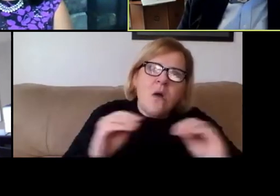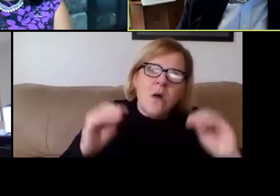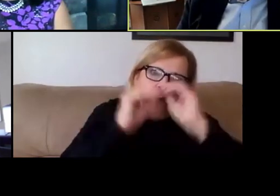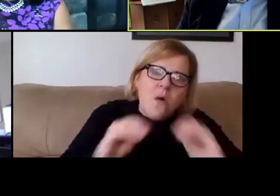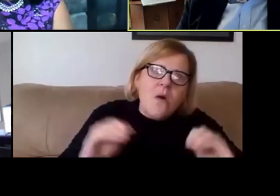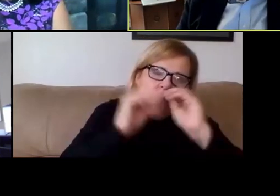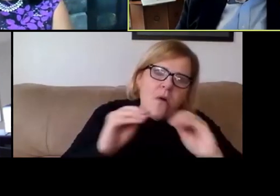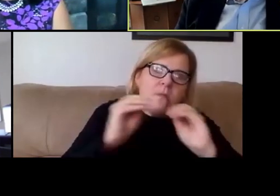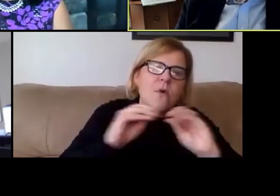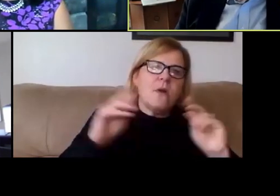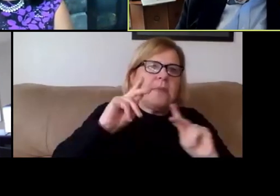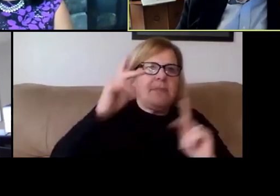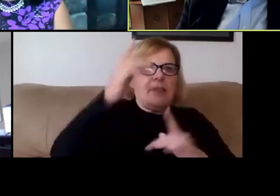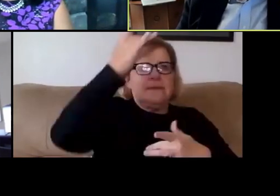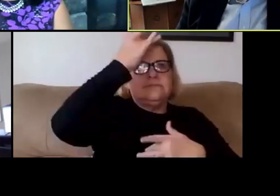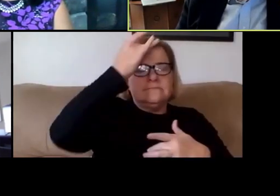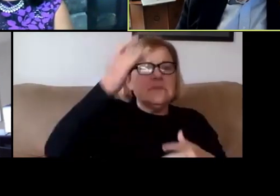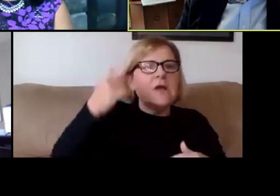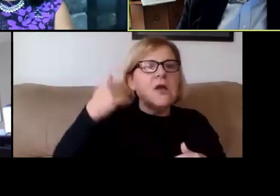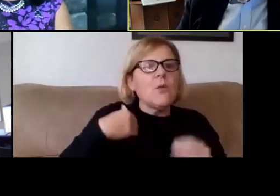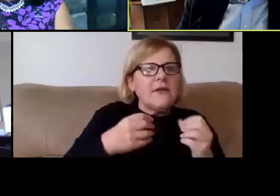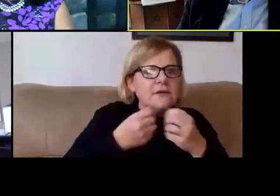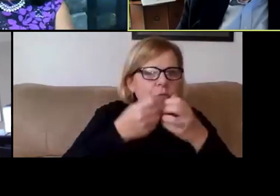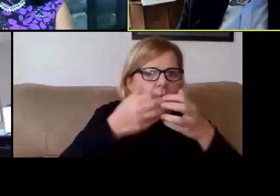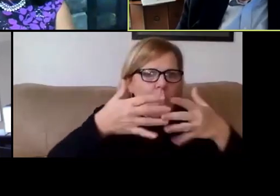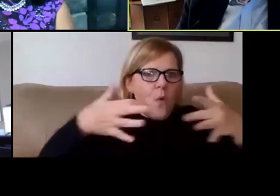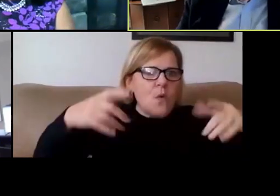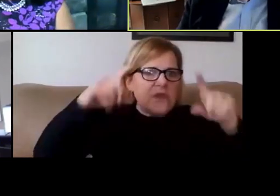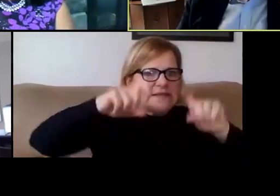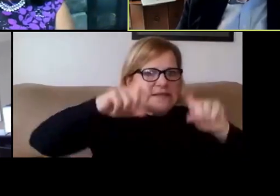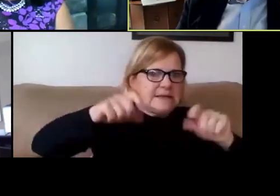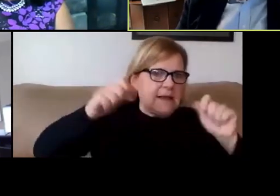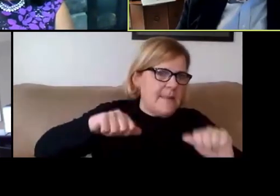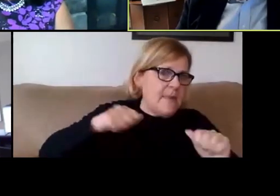and we've managed to grow our testing capacity. So these are all lessons learned